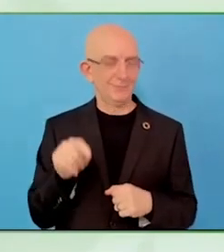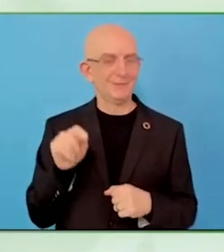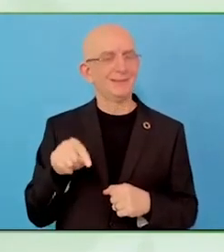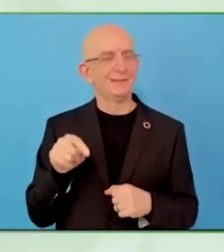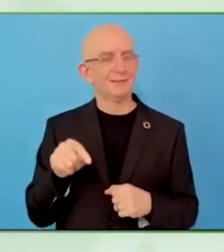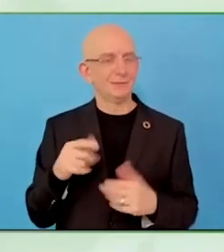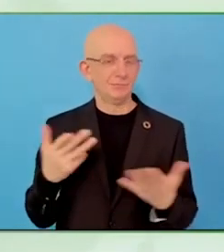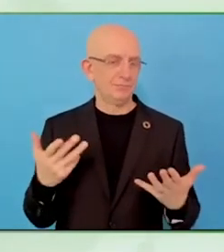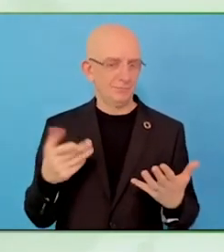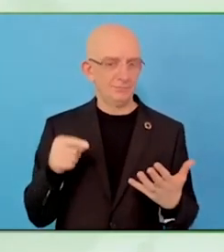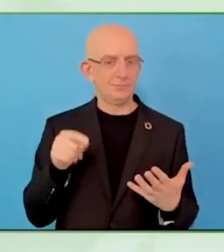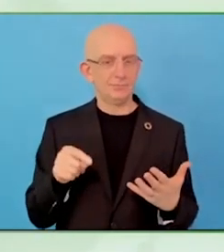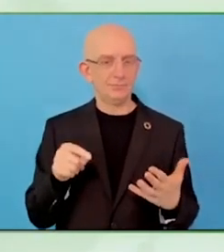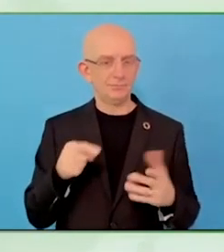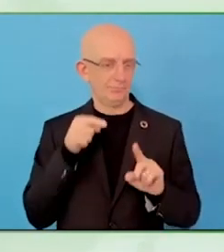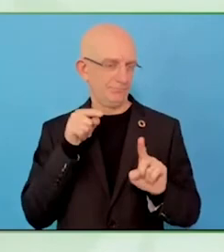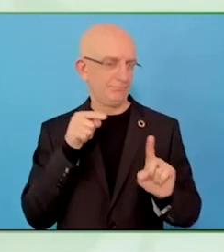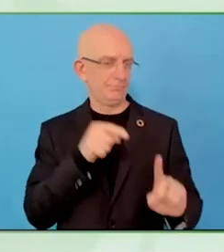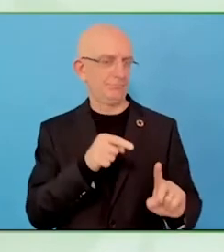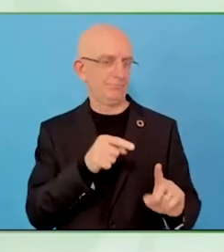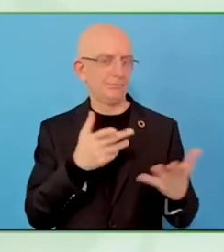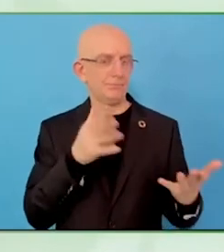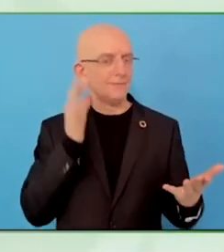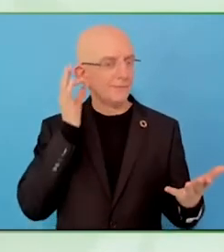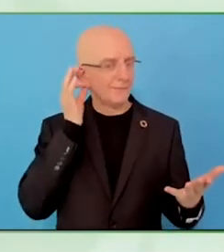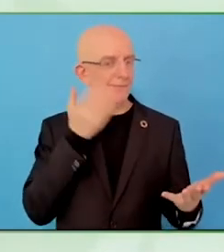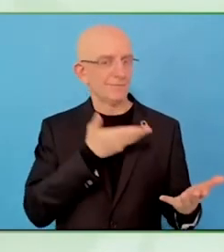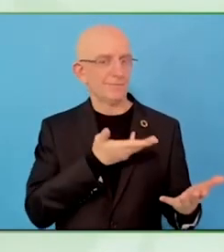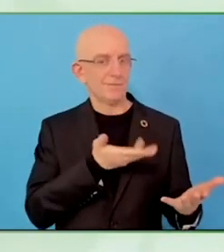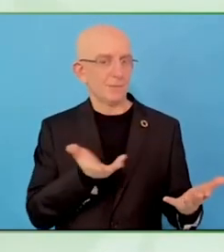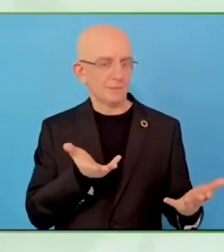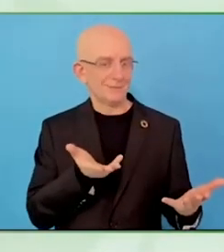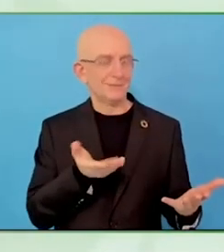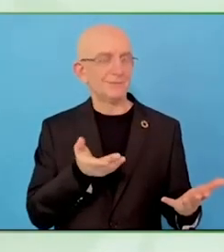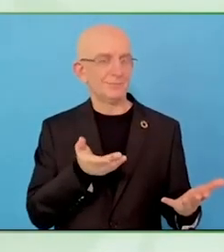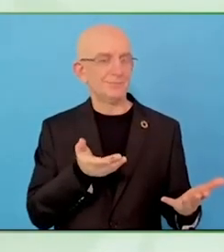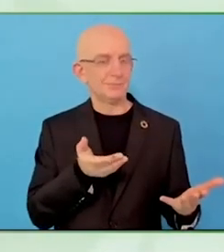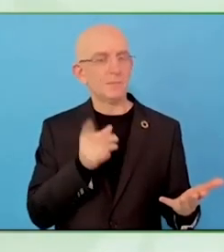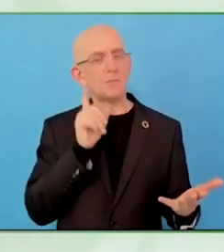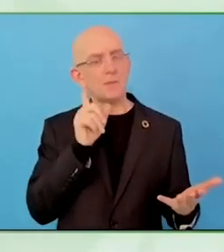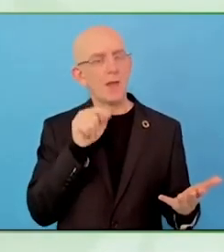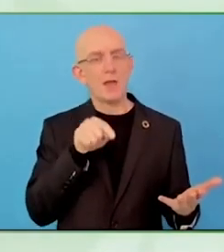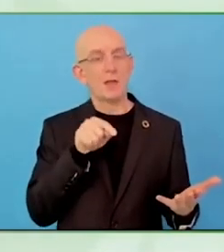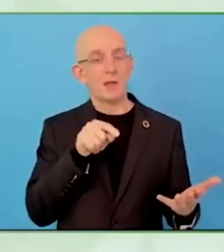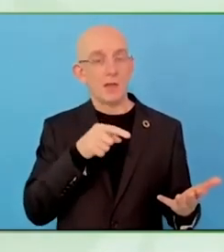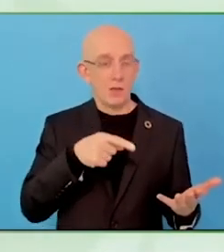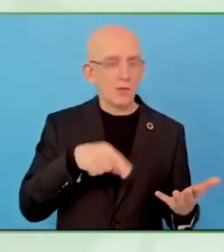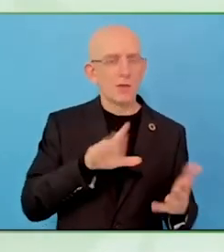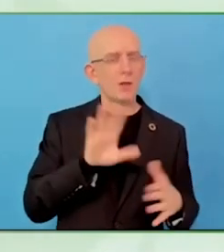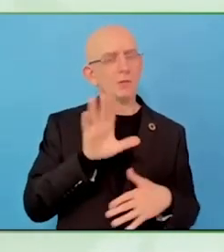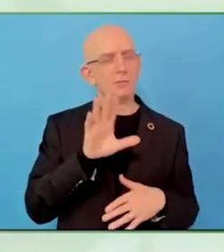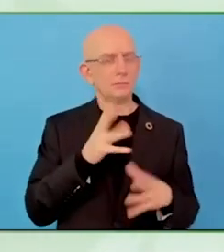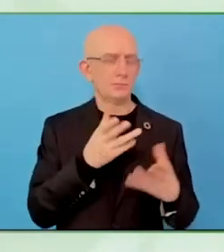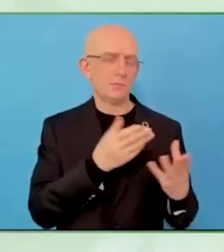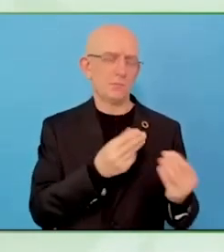centre three times a week and they spent three hours developing their